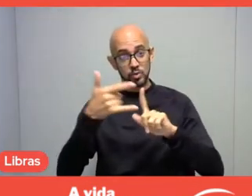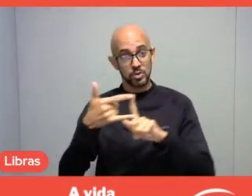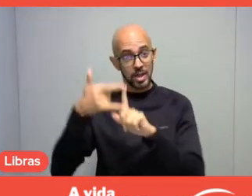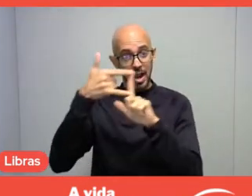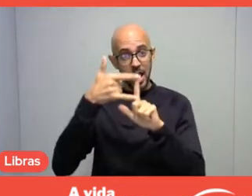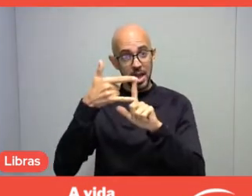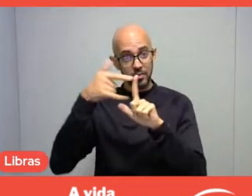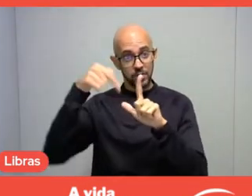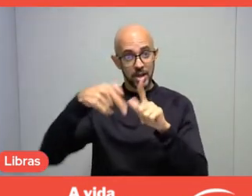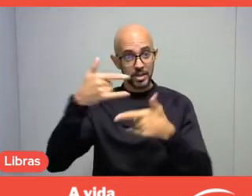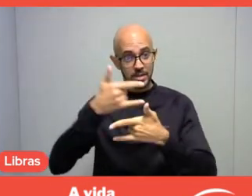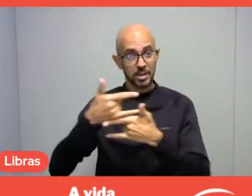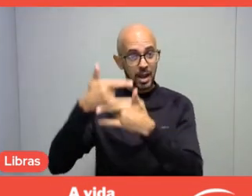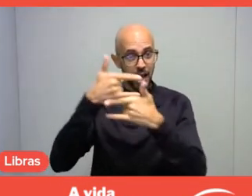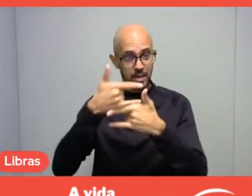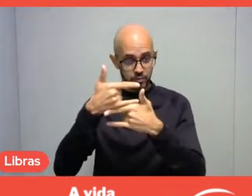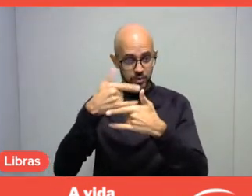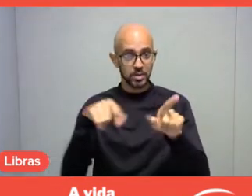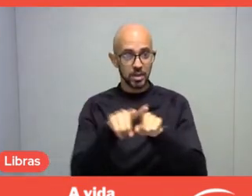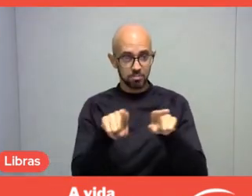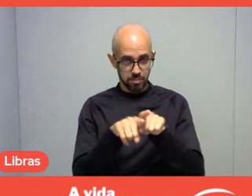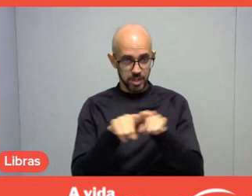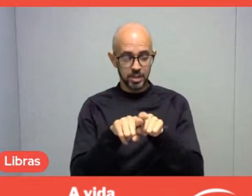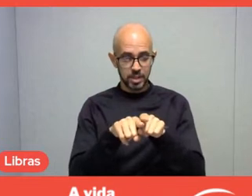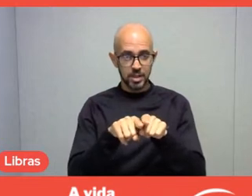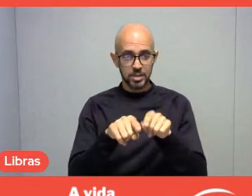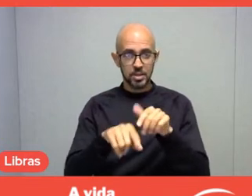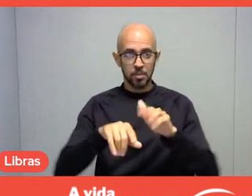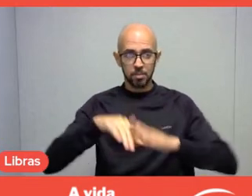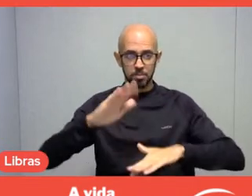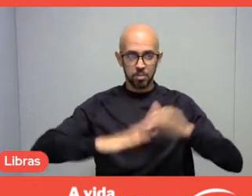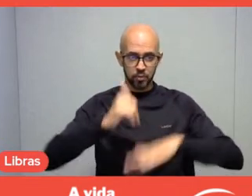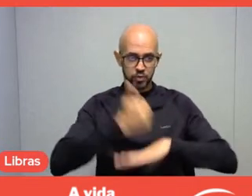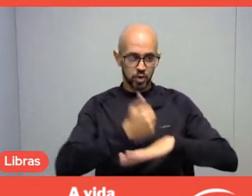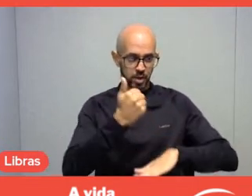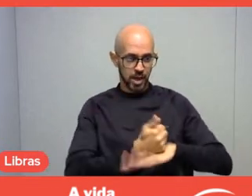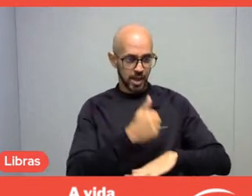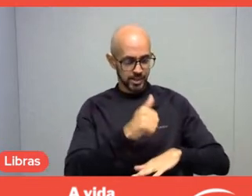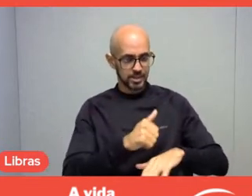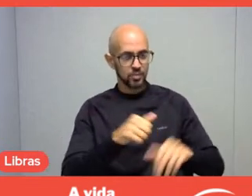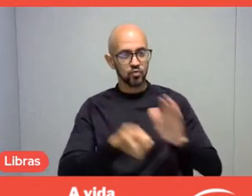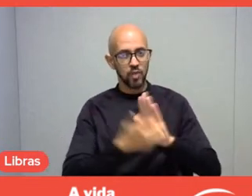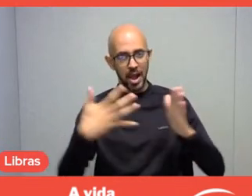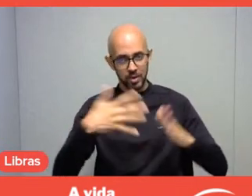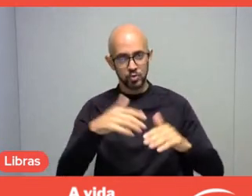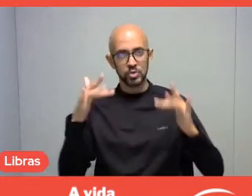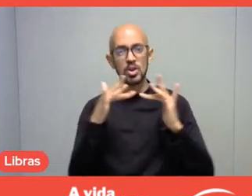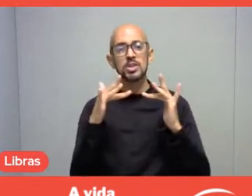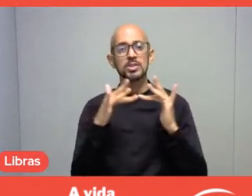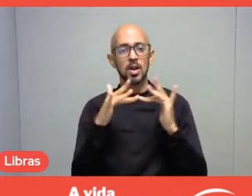Certainly, Samuel, several professionals linked to you at SESC have degrees in Physical Education.